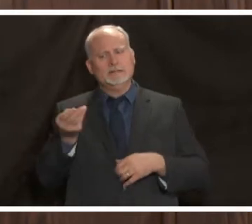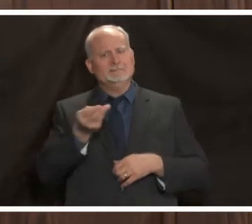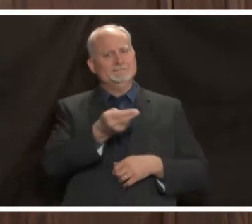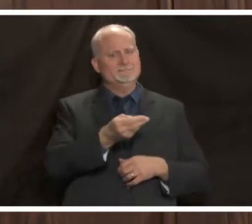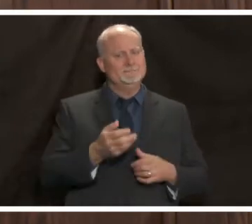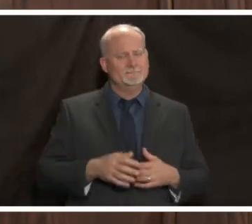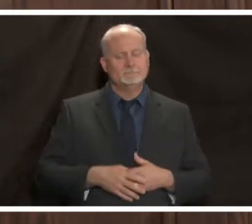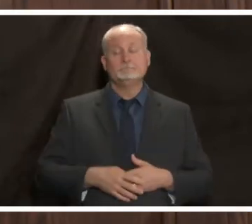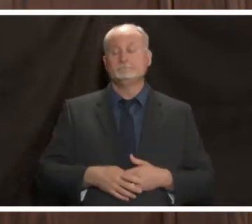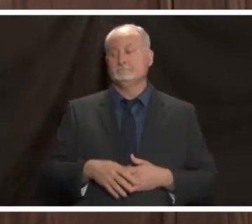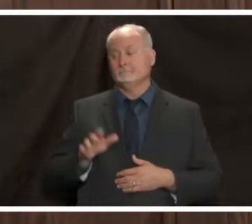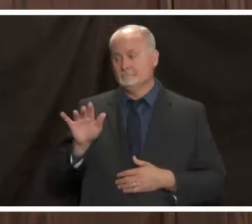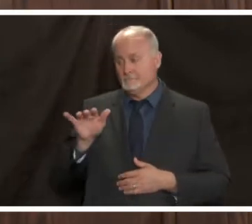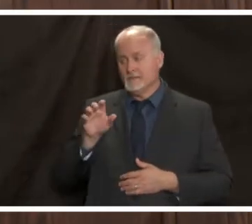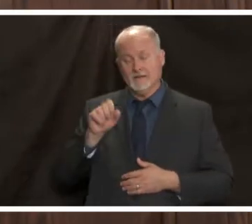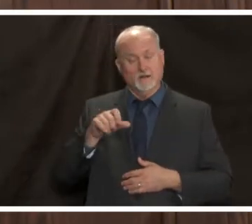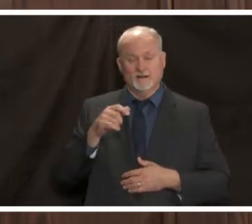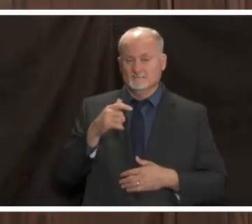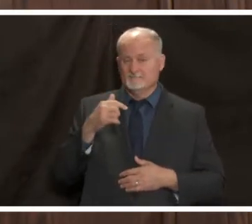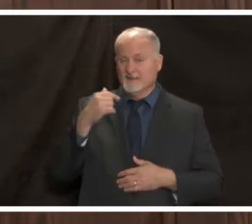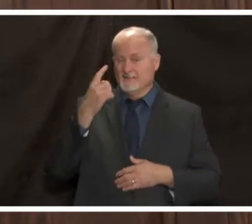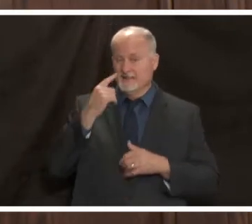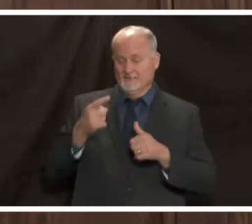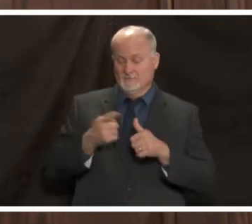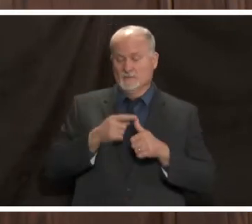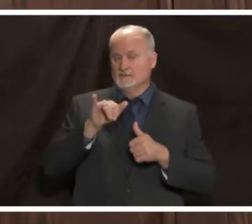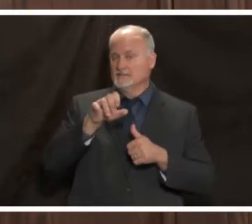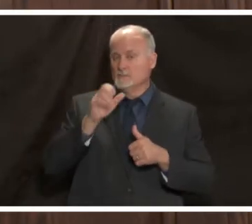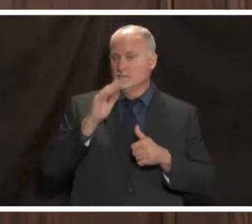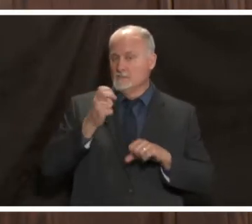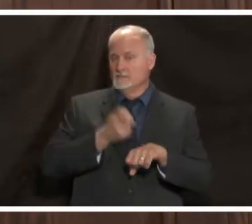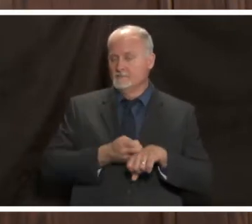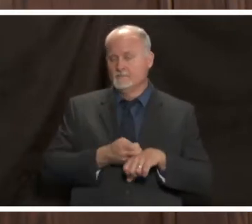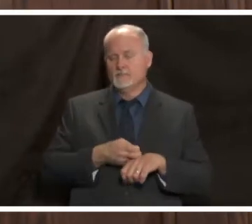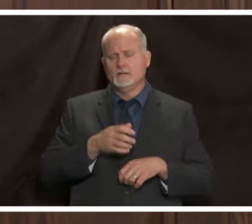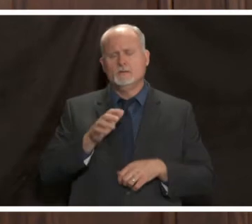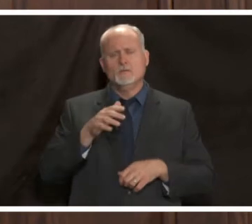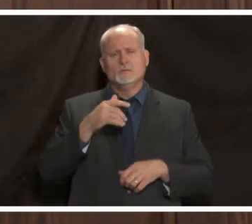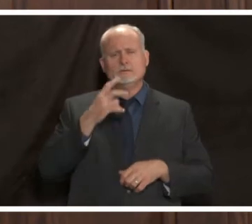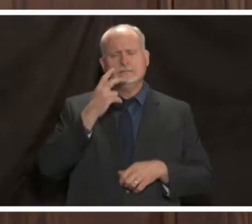yeah i think especially in the beginning alan what we're going to see is a slow kind of roll